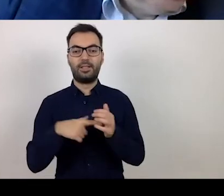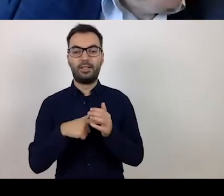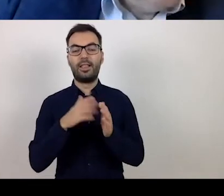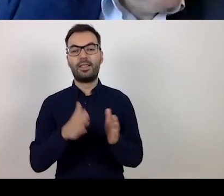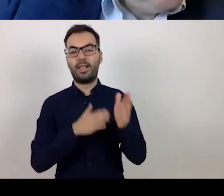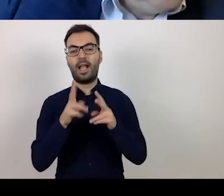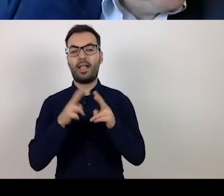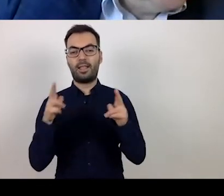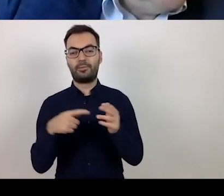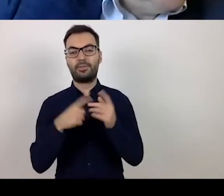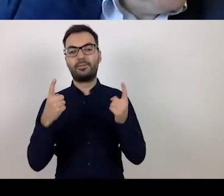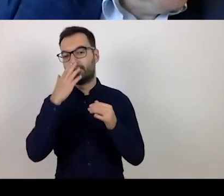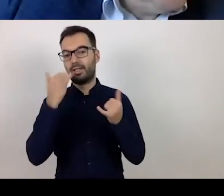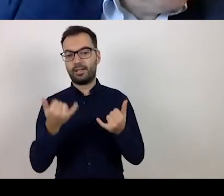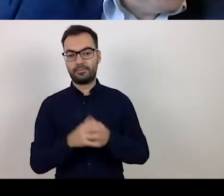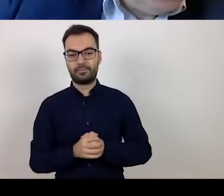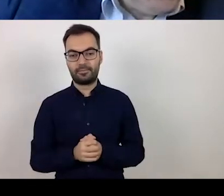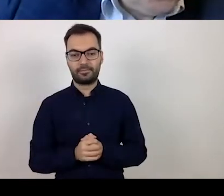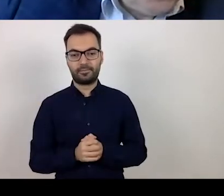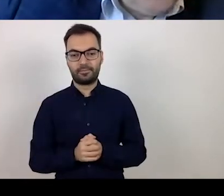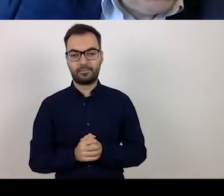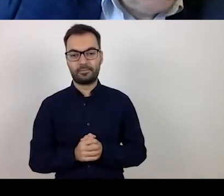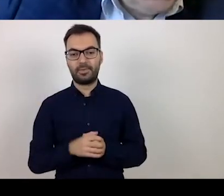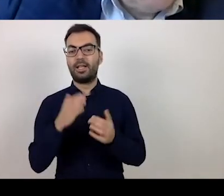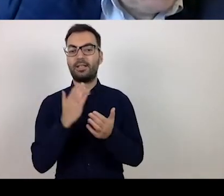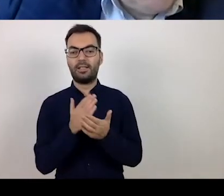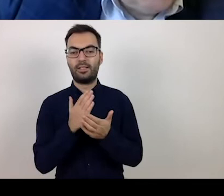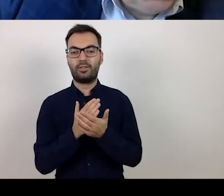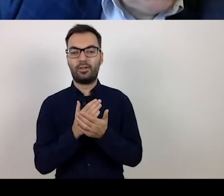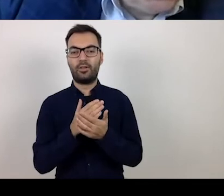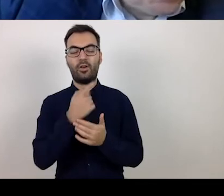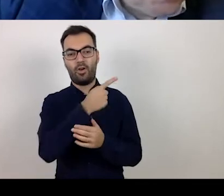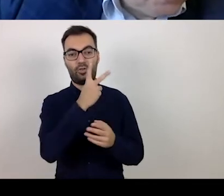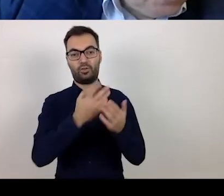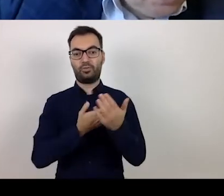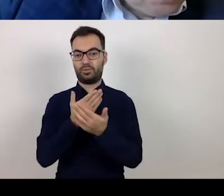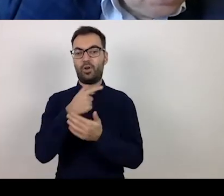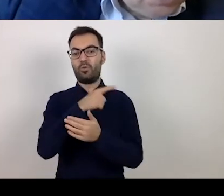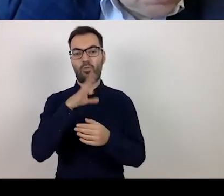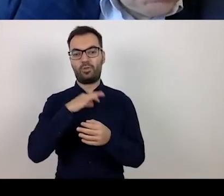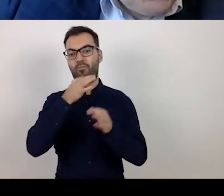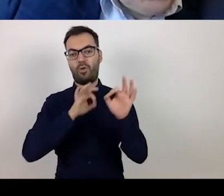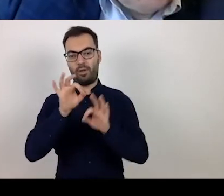the beneficiary, the applicant only corrects the indicated items.